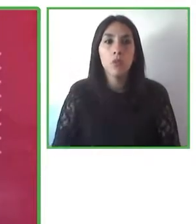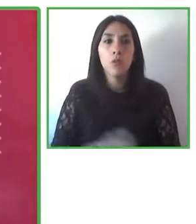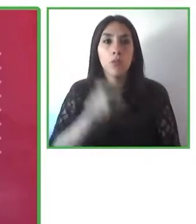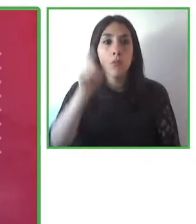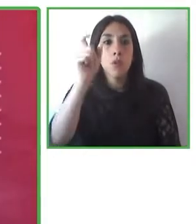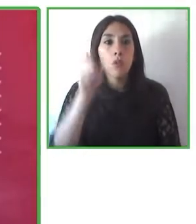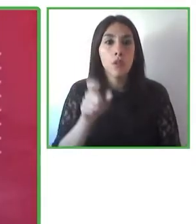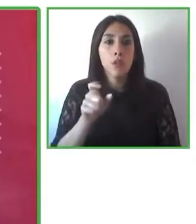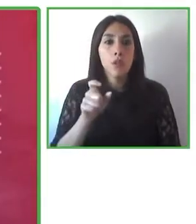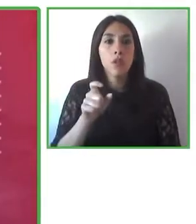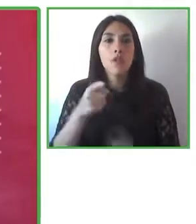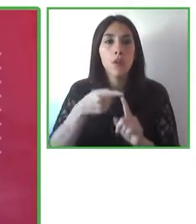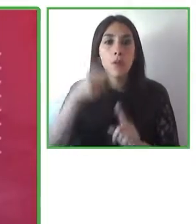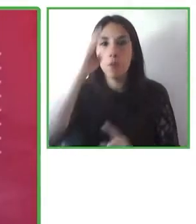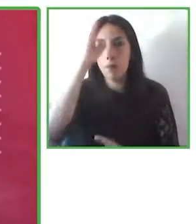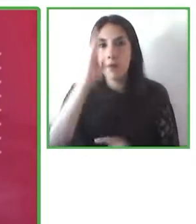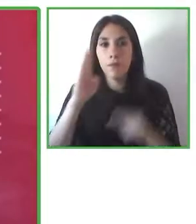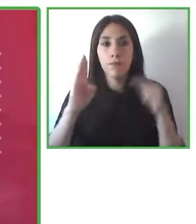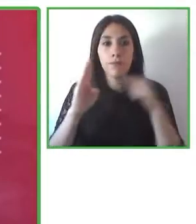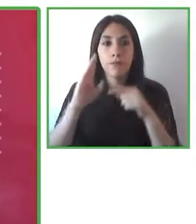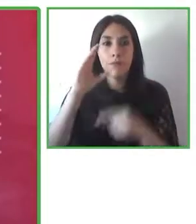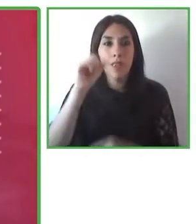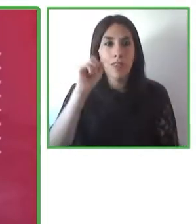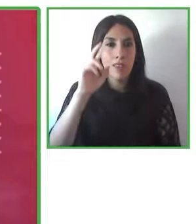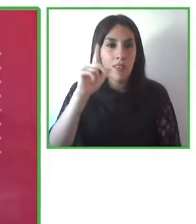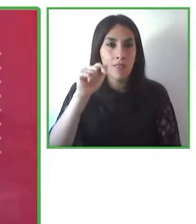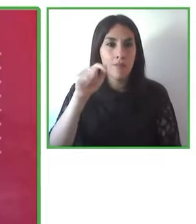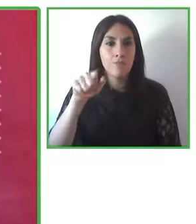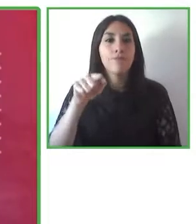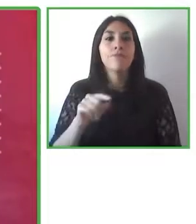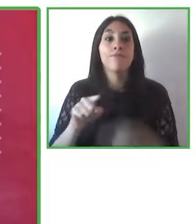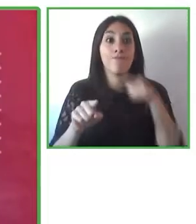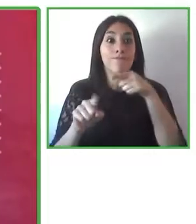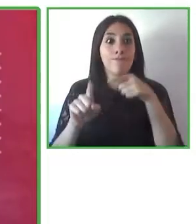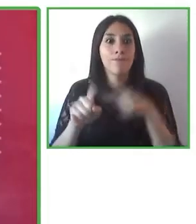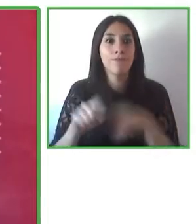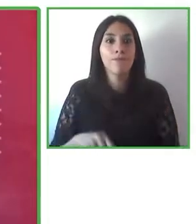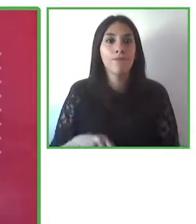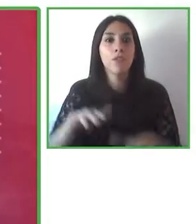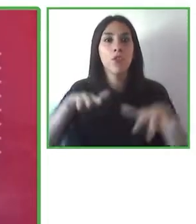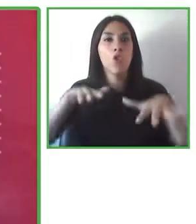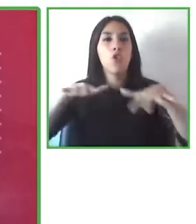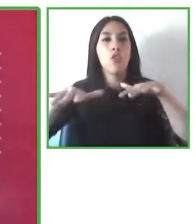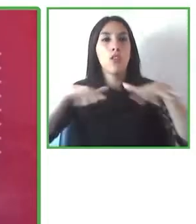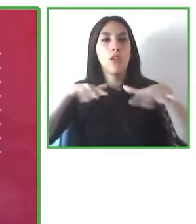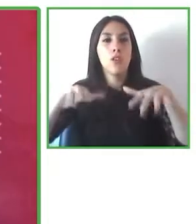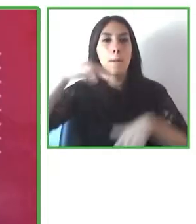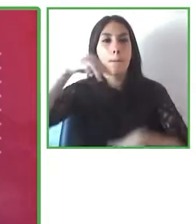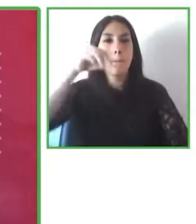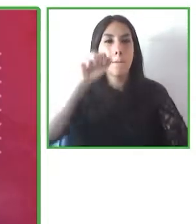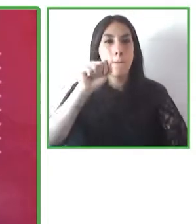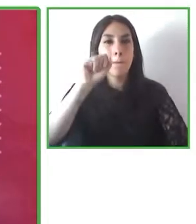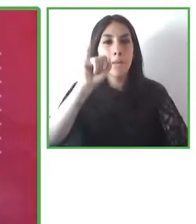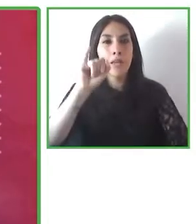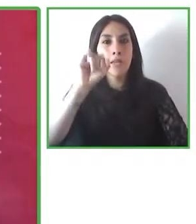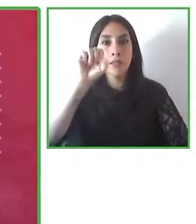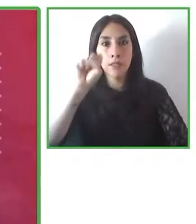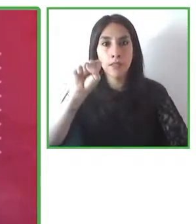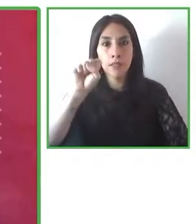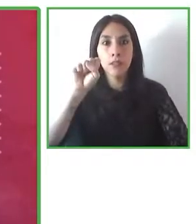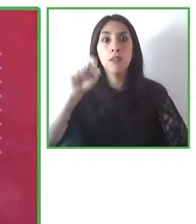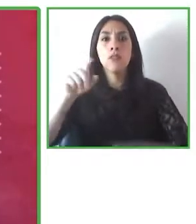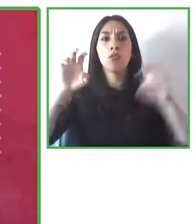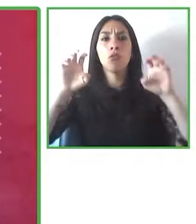with Carla Mauch who is a coordinator at Mais Diferenças she has an educational background